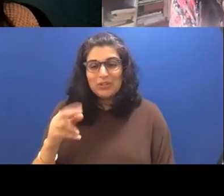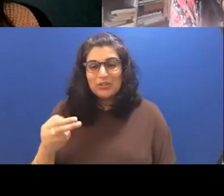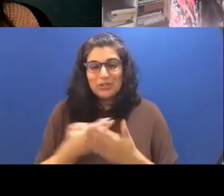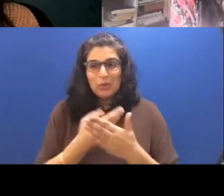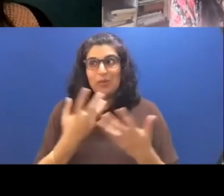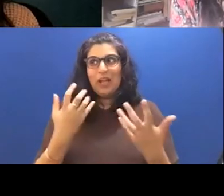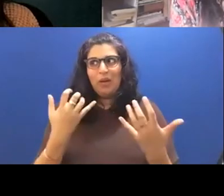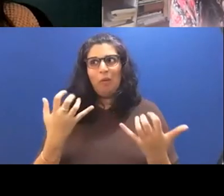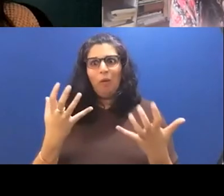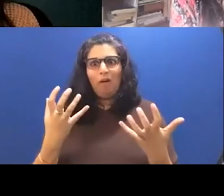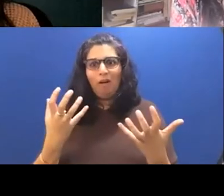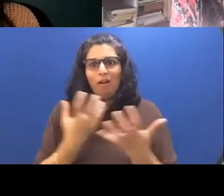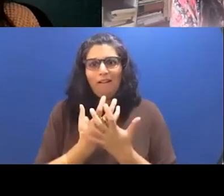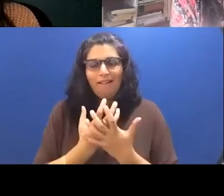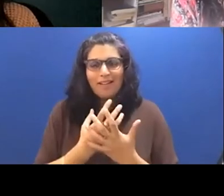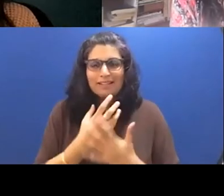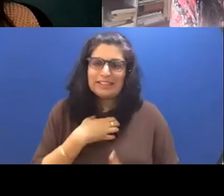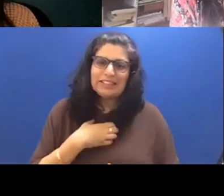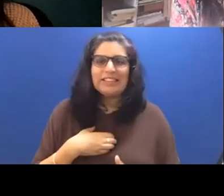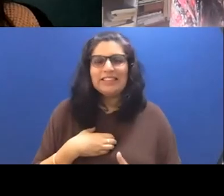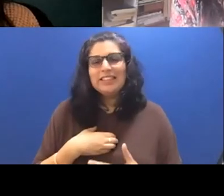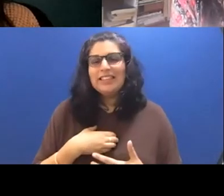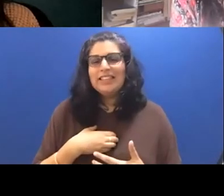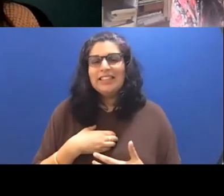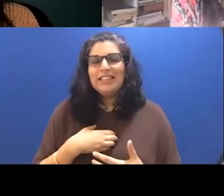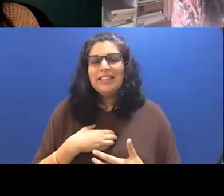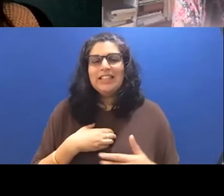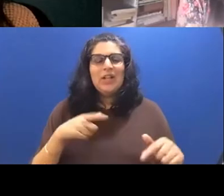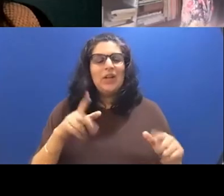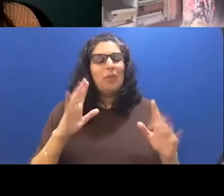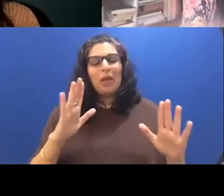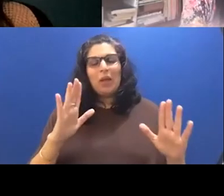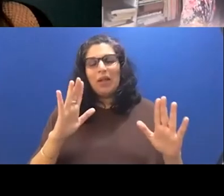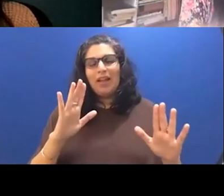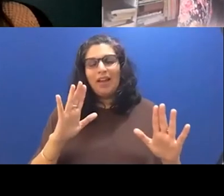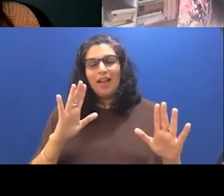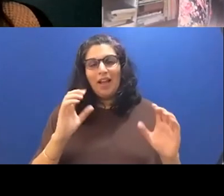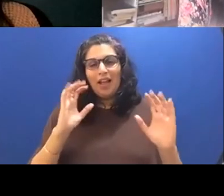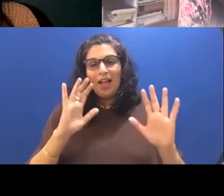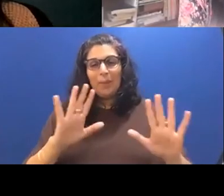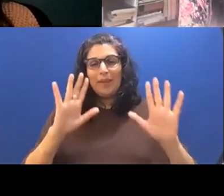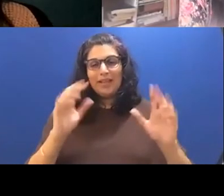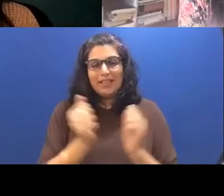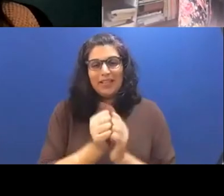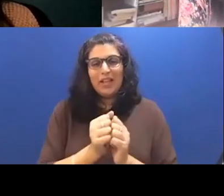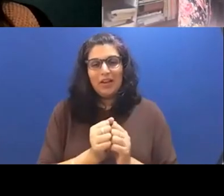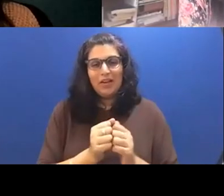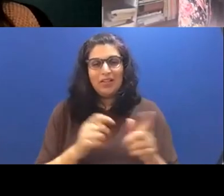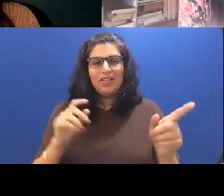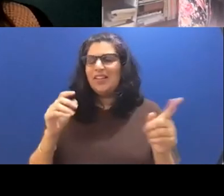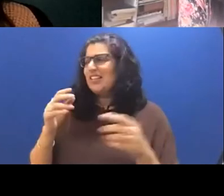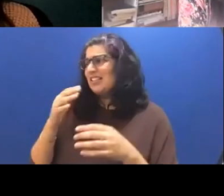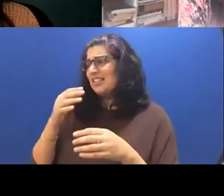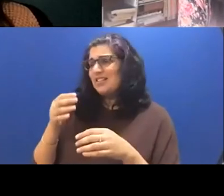feel like this. This will be a hit with at least one person. Me actually Unknown Speaker very simple. You just need the fuchsia Dunlop